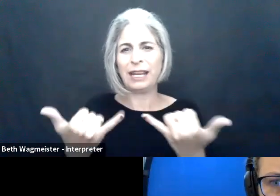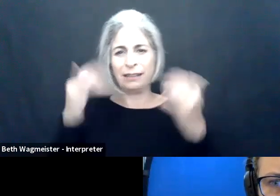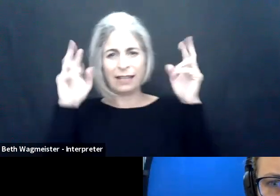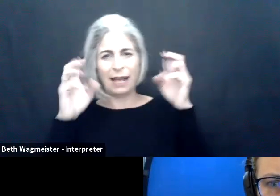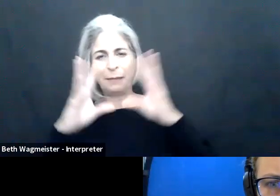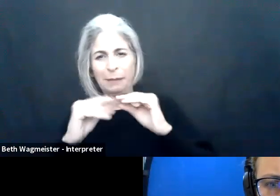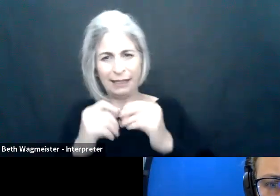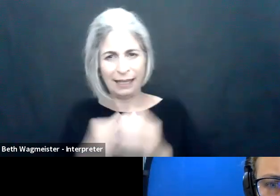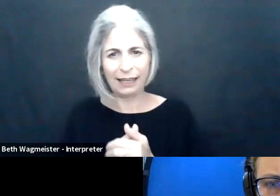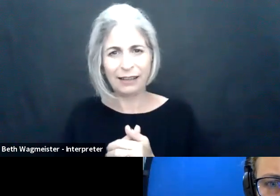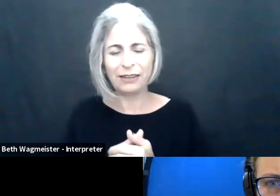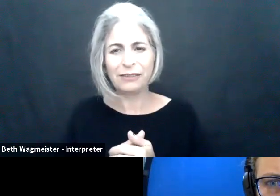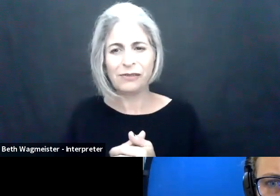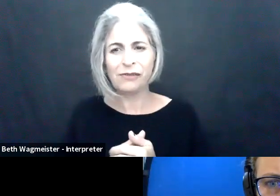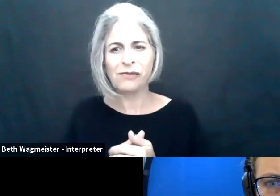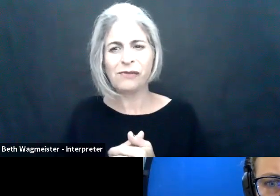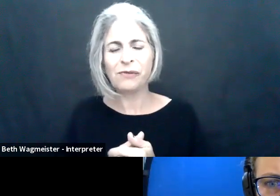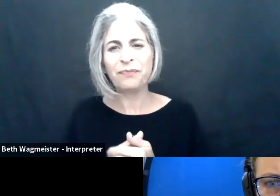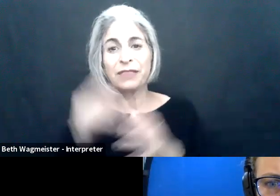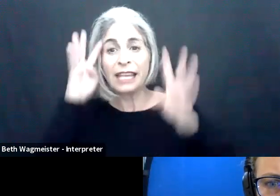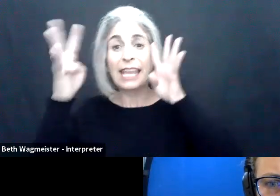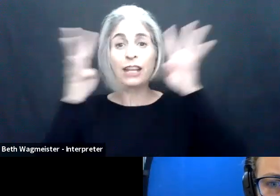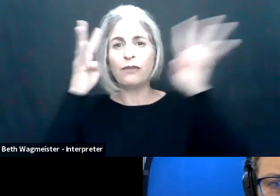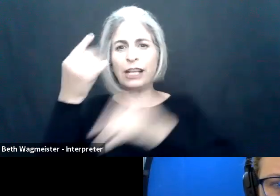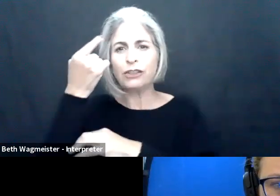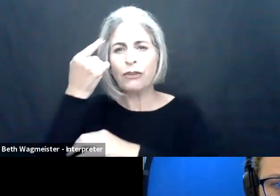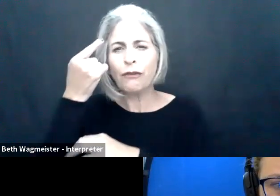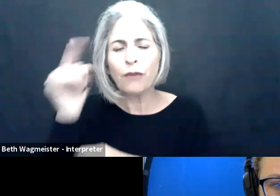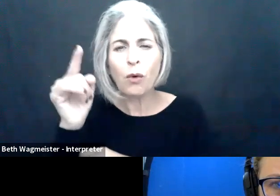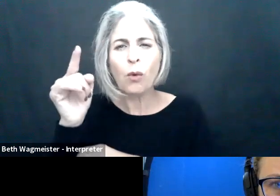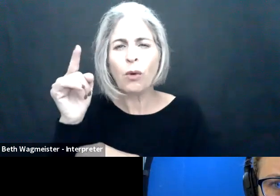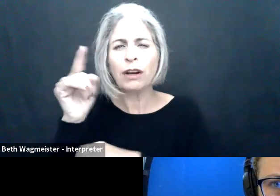organization, and also very much passionate about the topic of today's